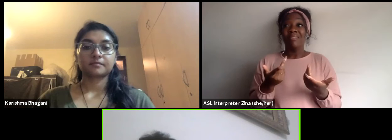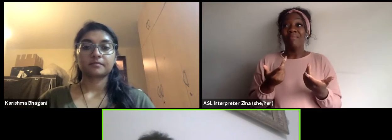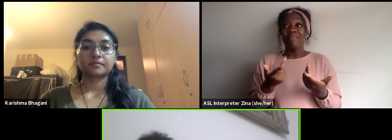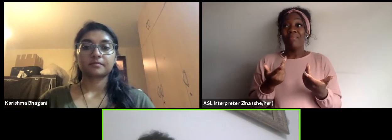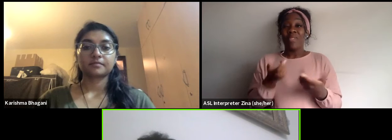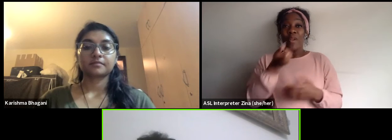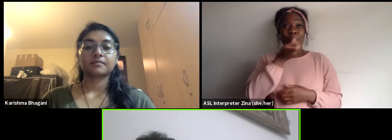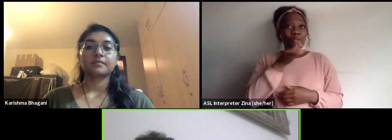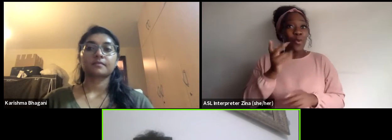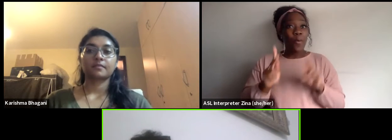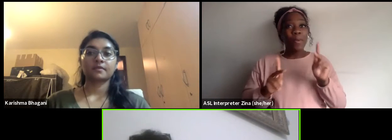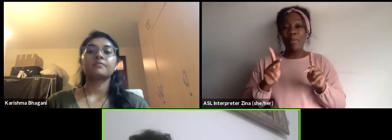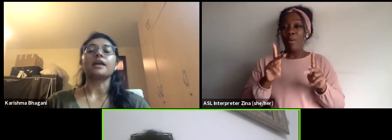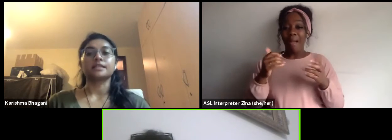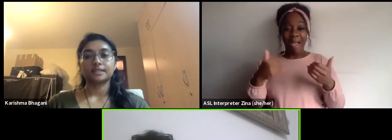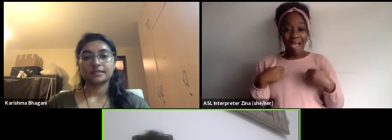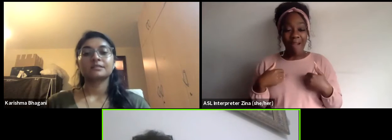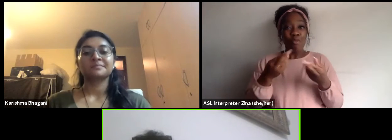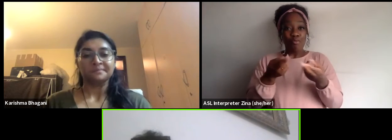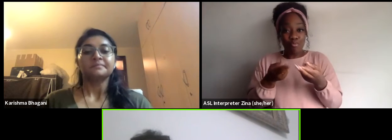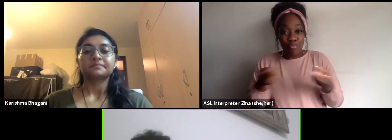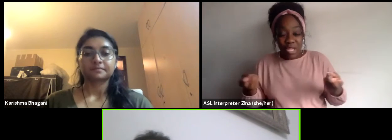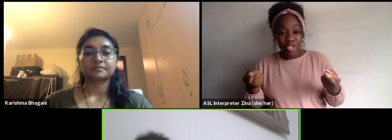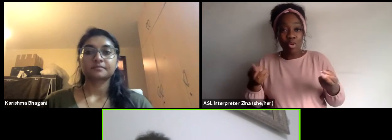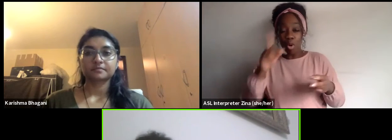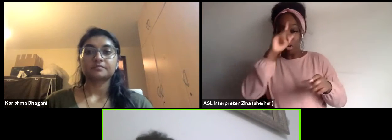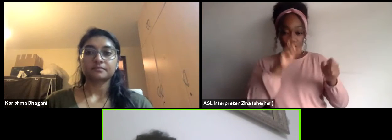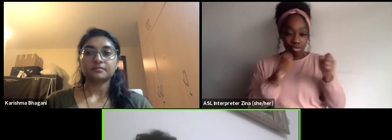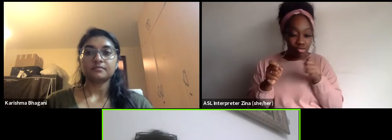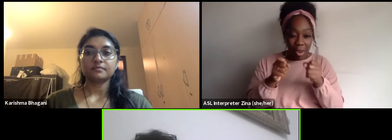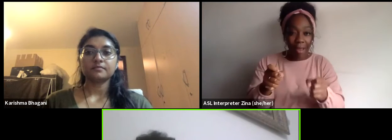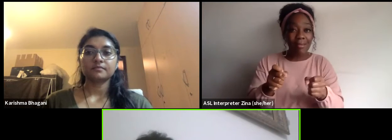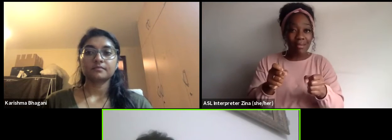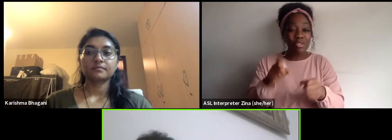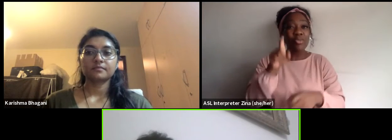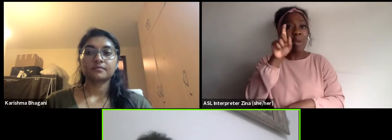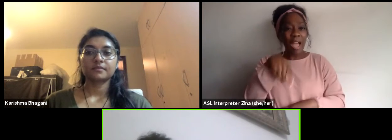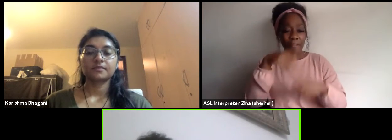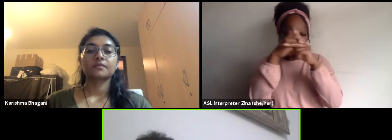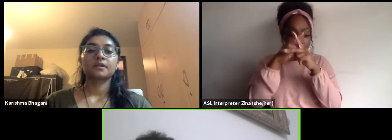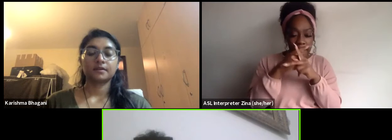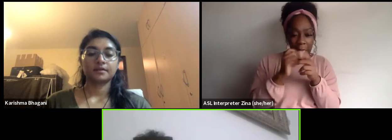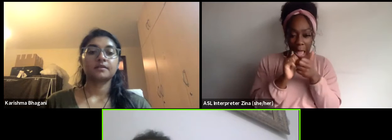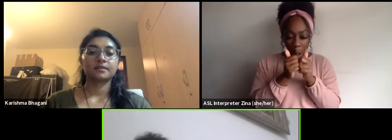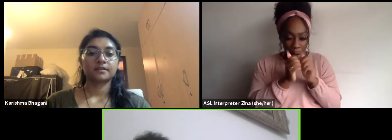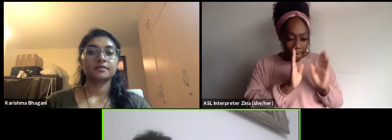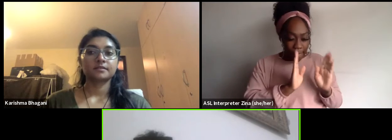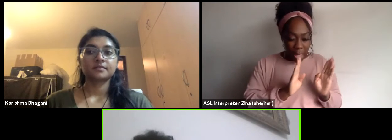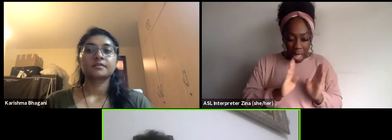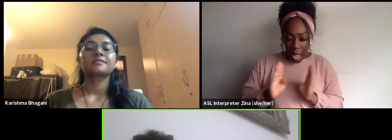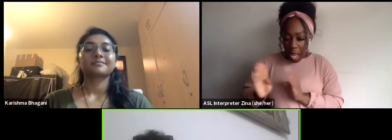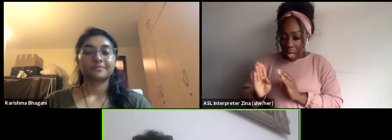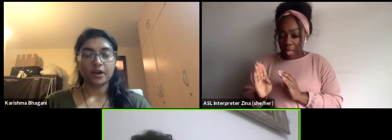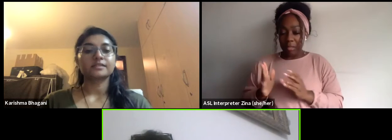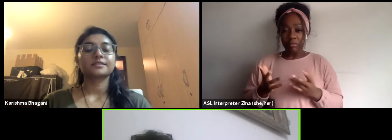before you have to strategize to be able to have to reach that level of balance.